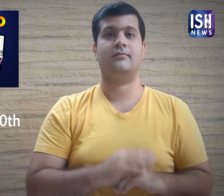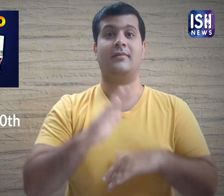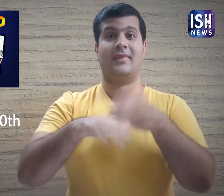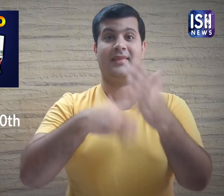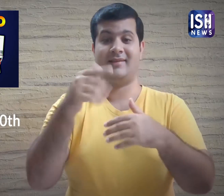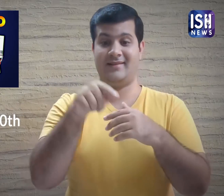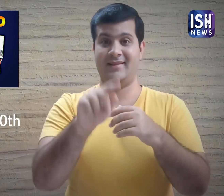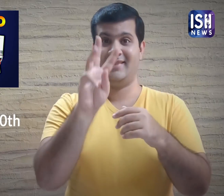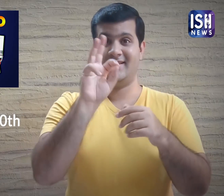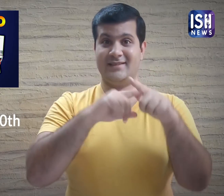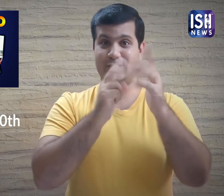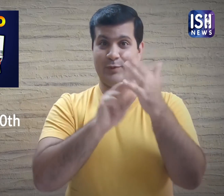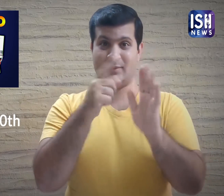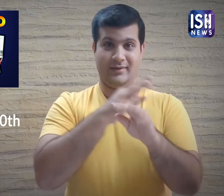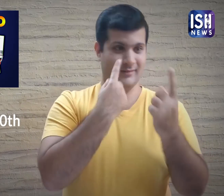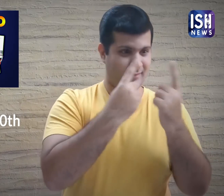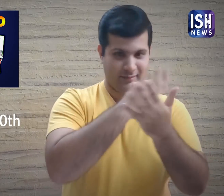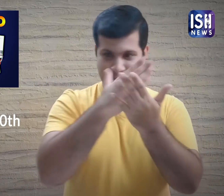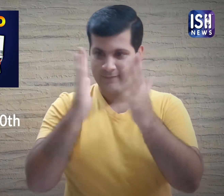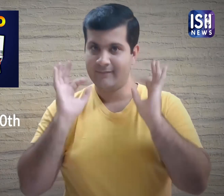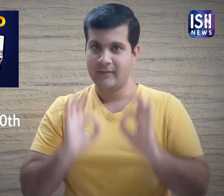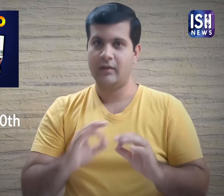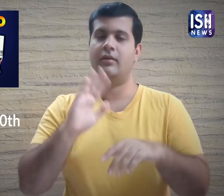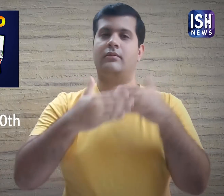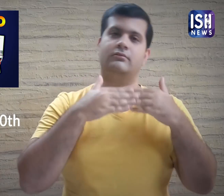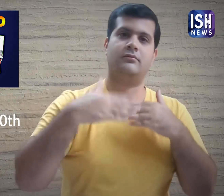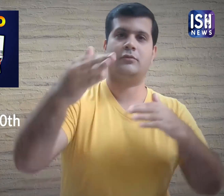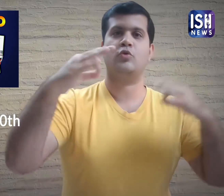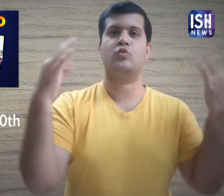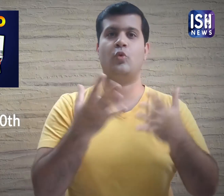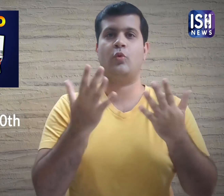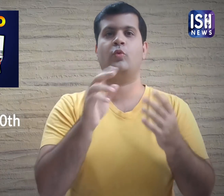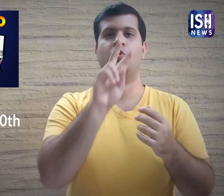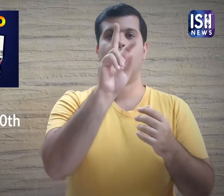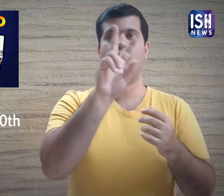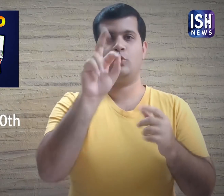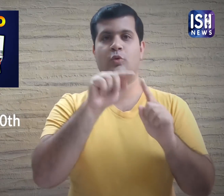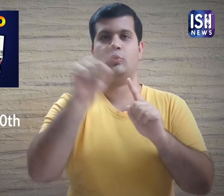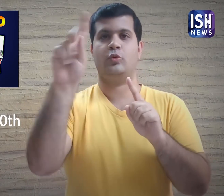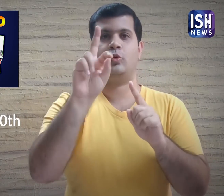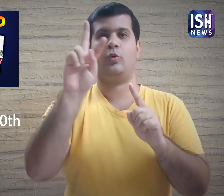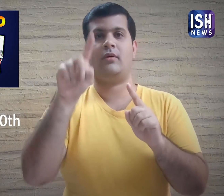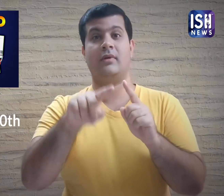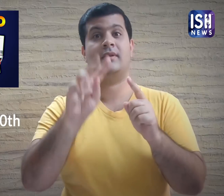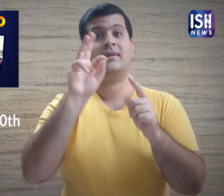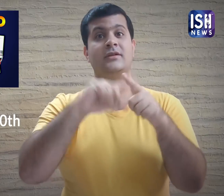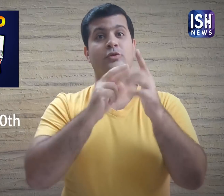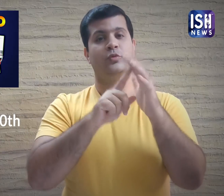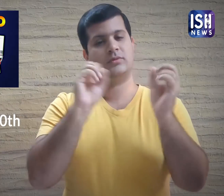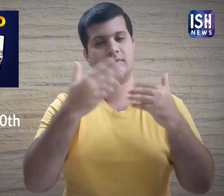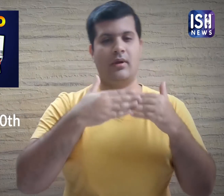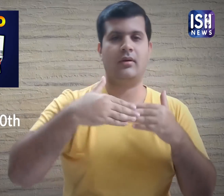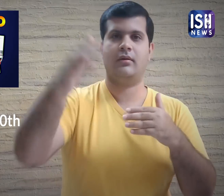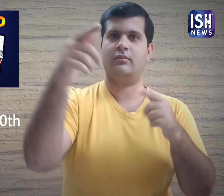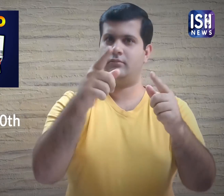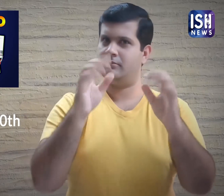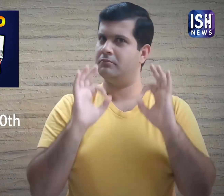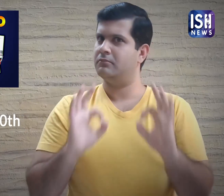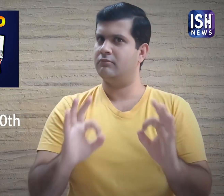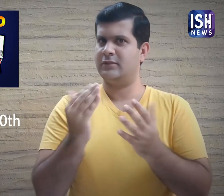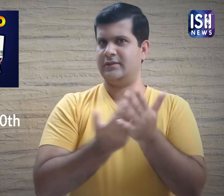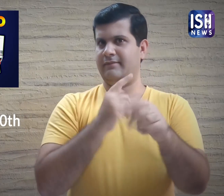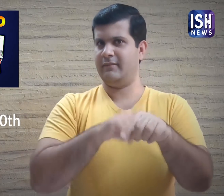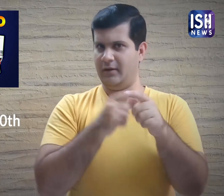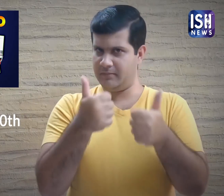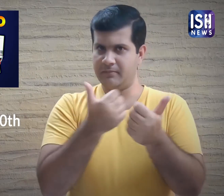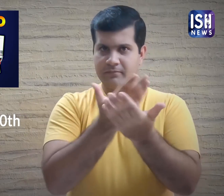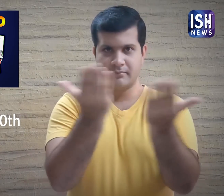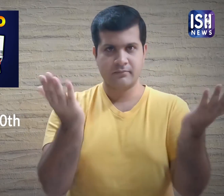Once all the application are filed on 30th June, you can begin the new financial year.